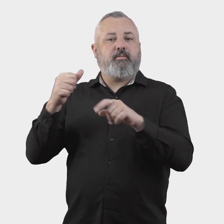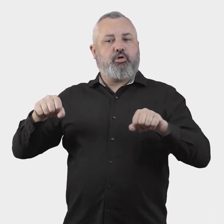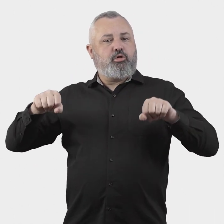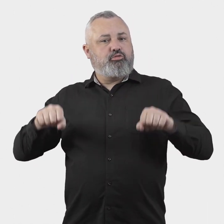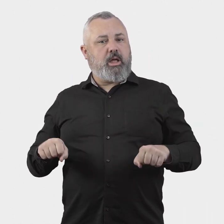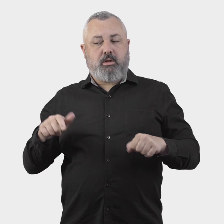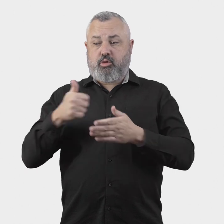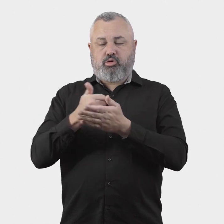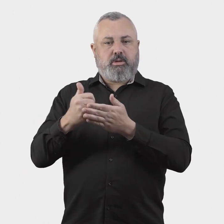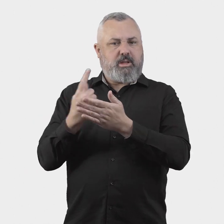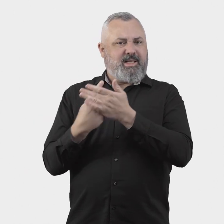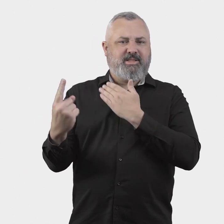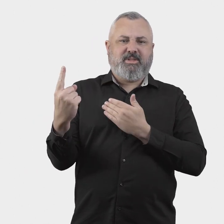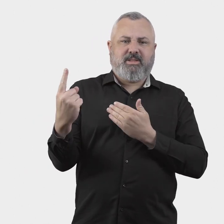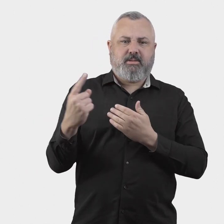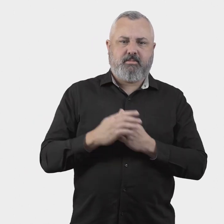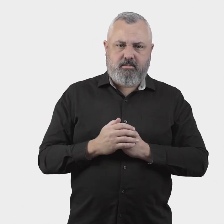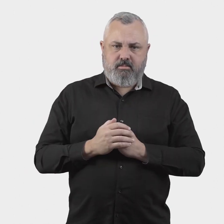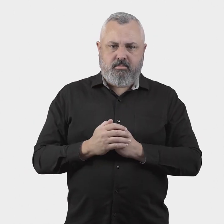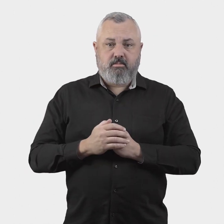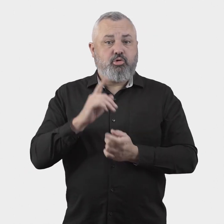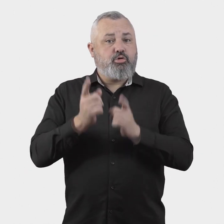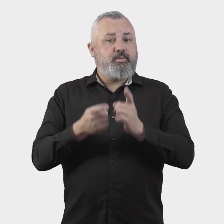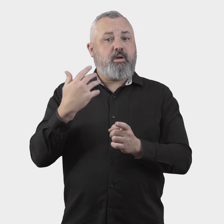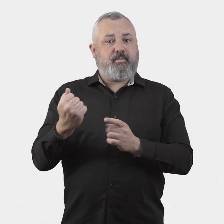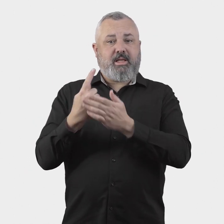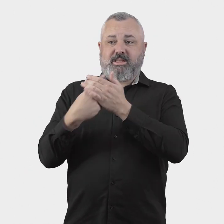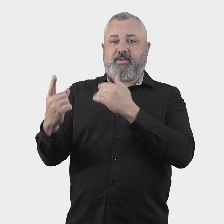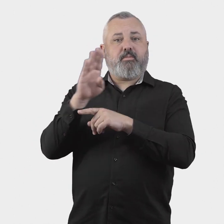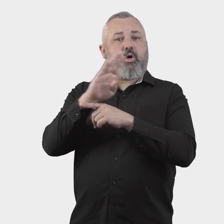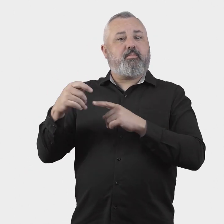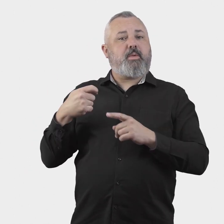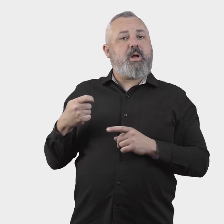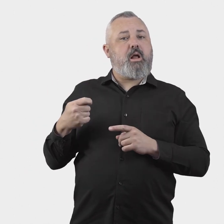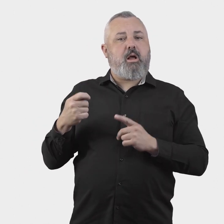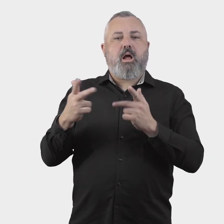an independent chair. Some also have additional independent board members.